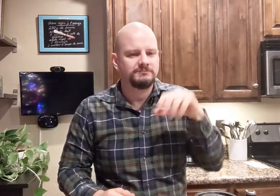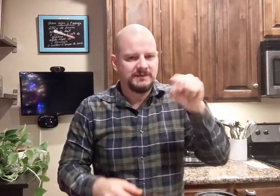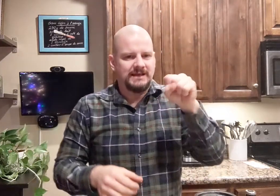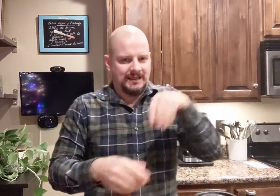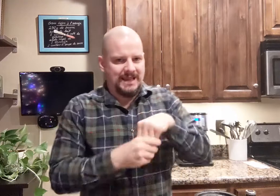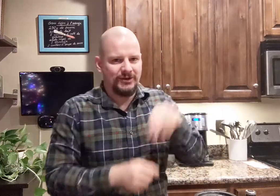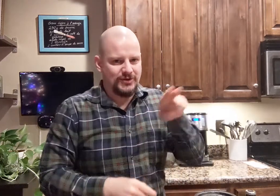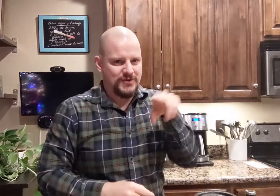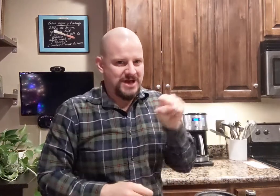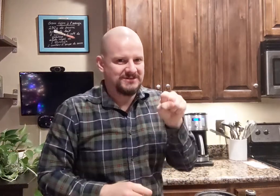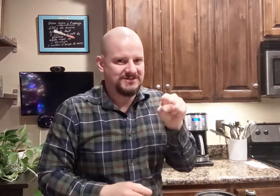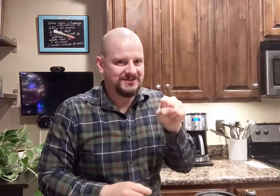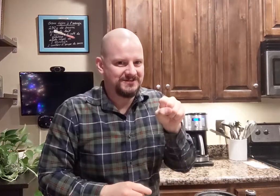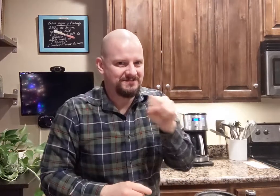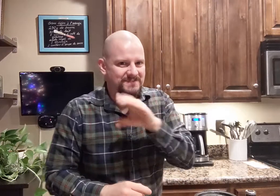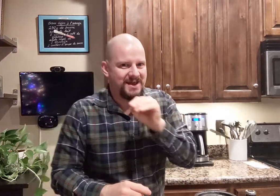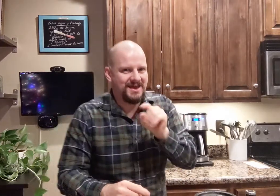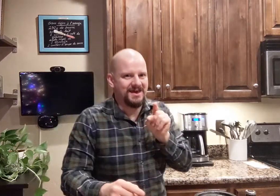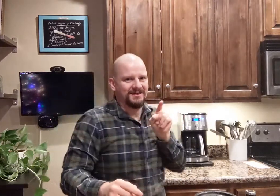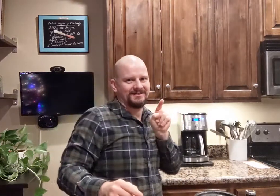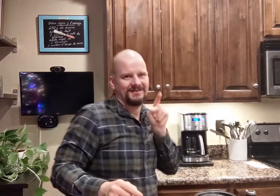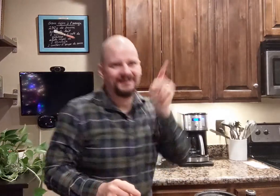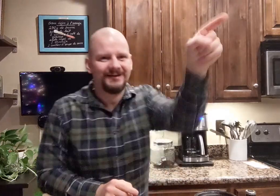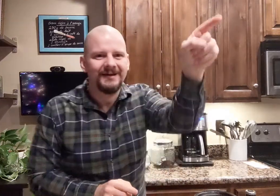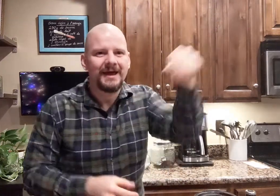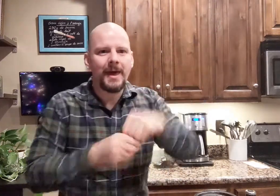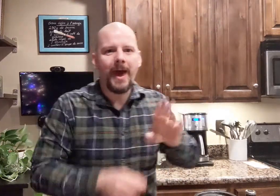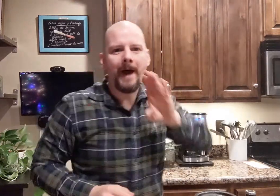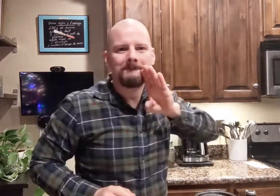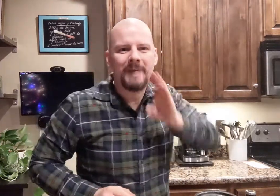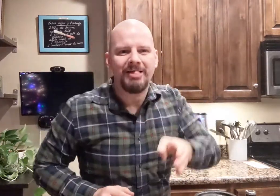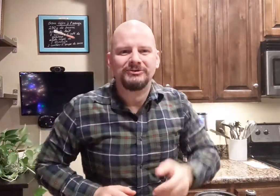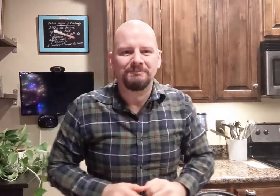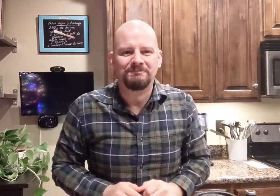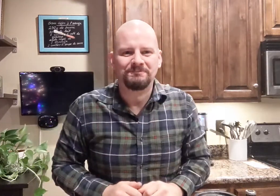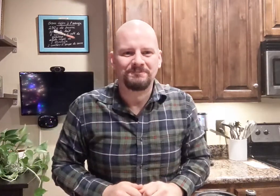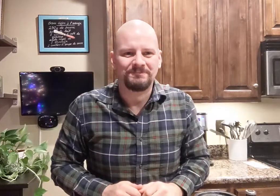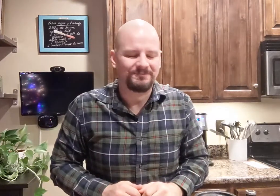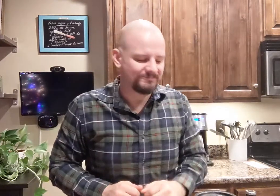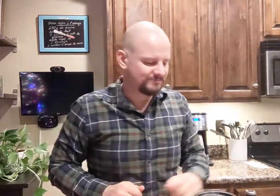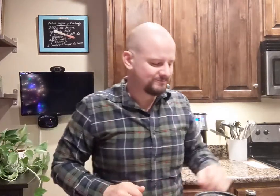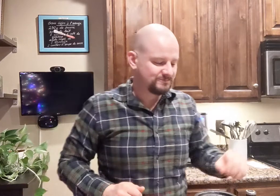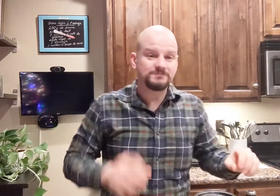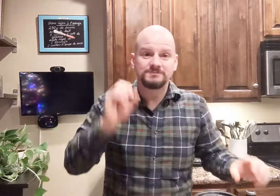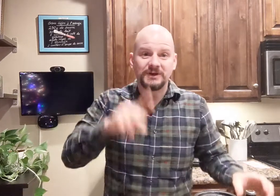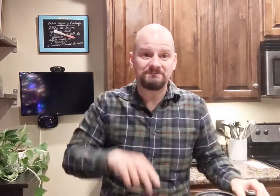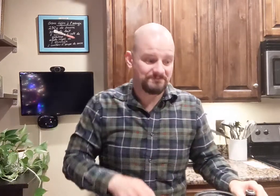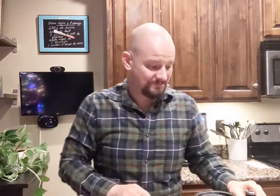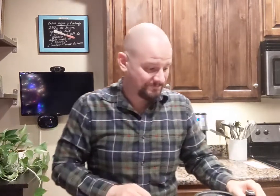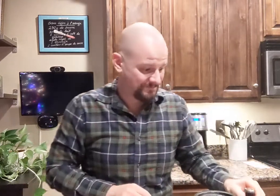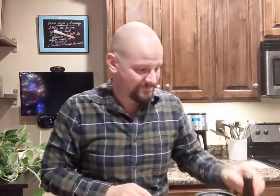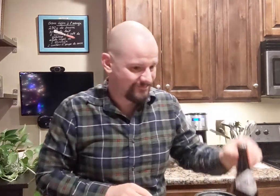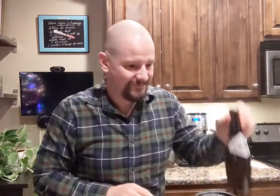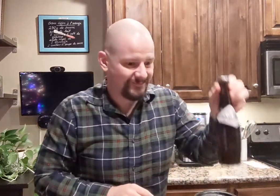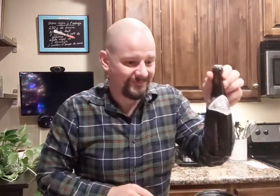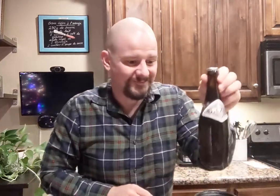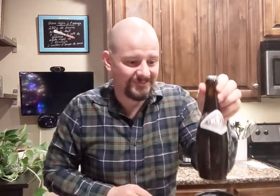in the United States and... in Belgium! OK...